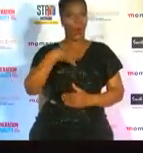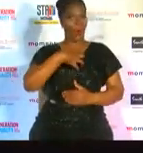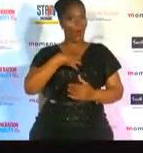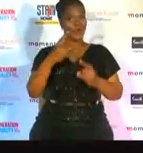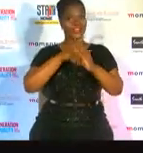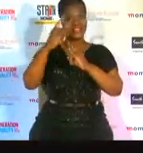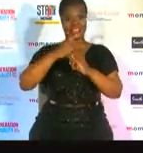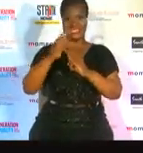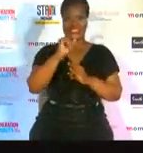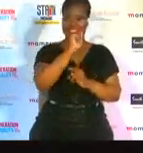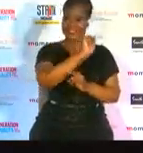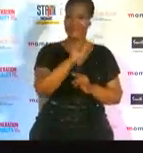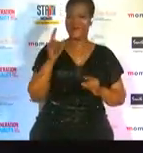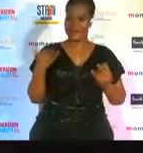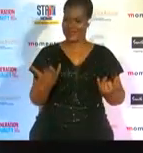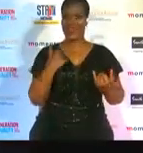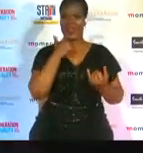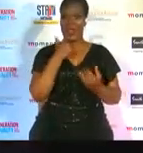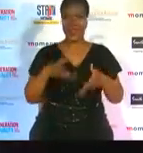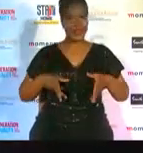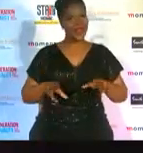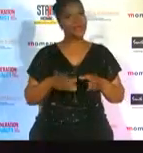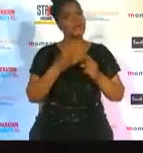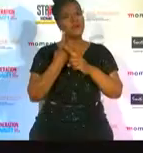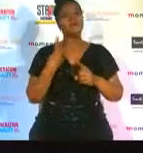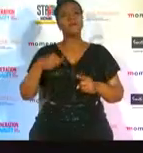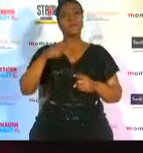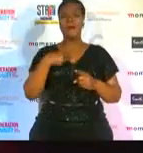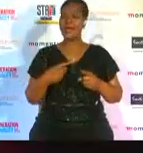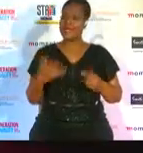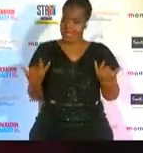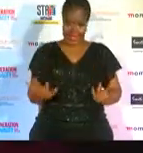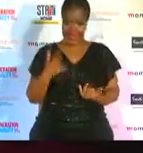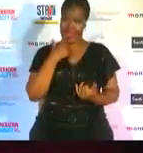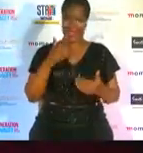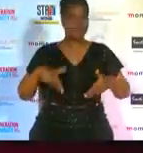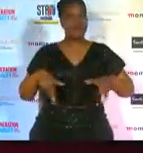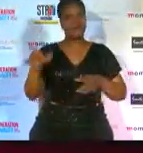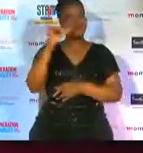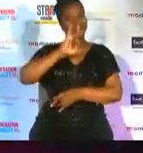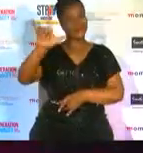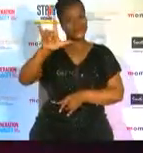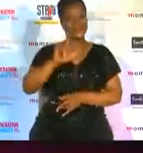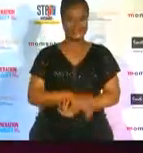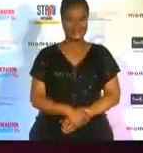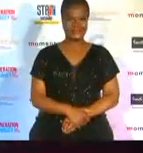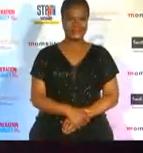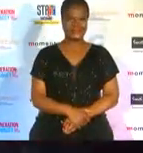on the red carpet thank you so much and from us and from me here on the red carpet it's good night